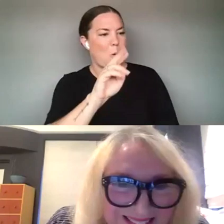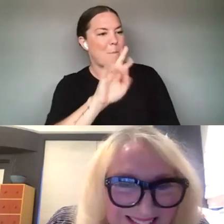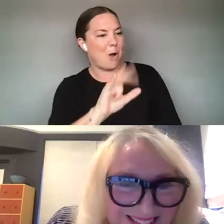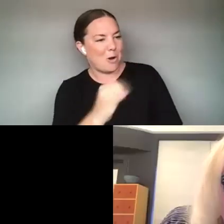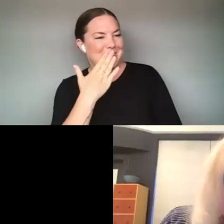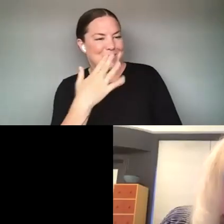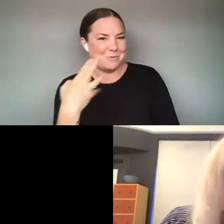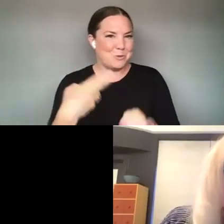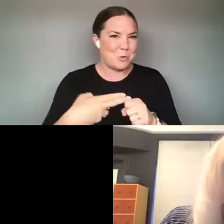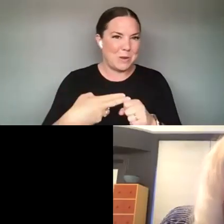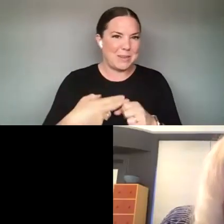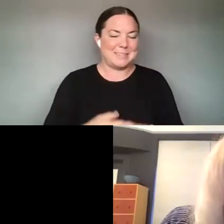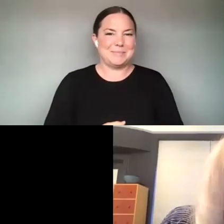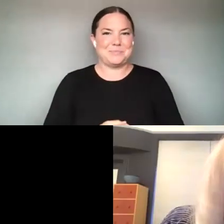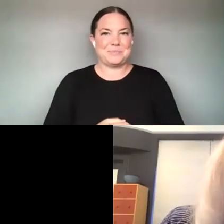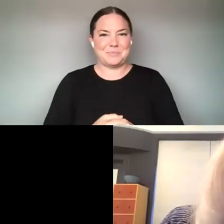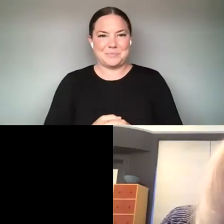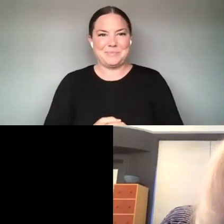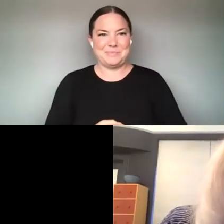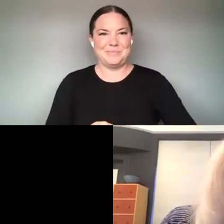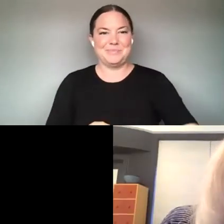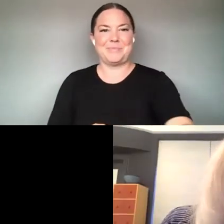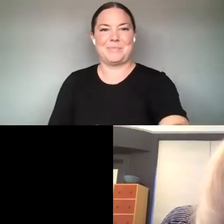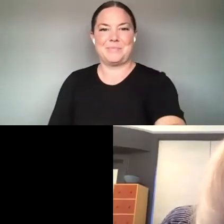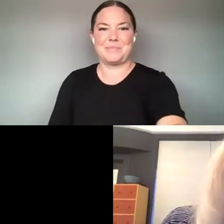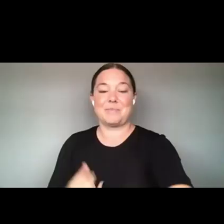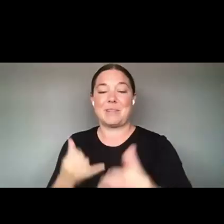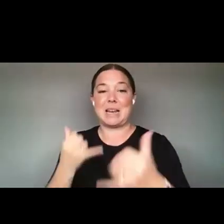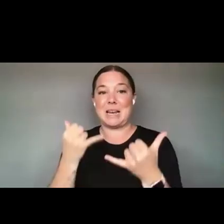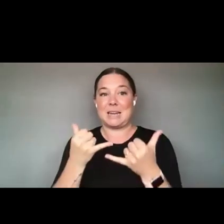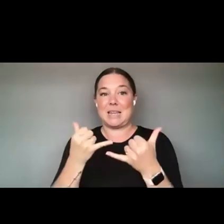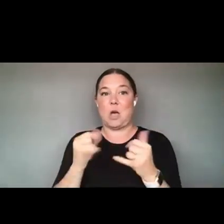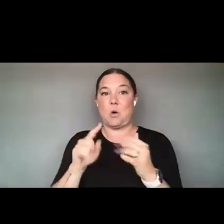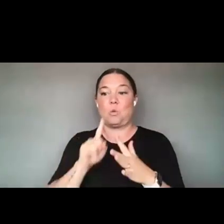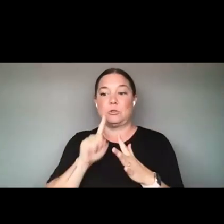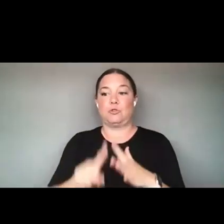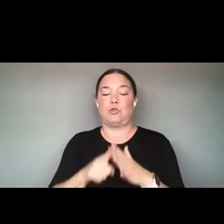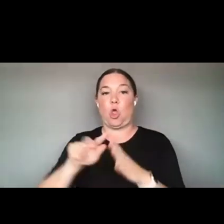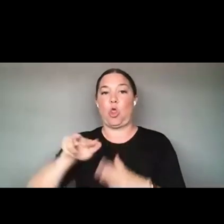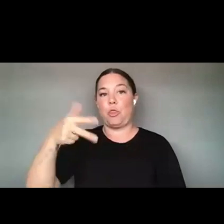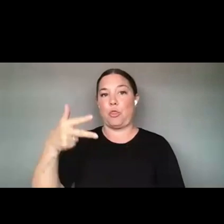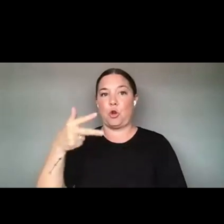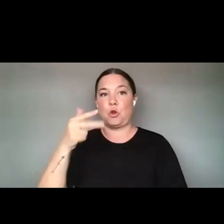AND SO NOW WE'RE GONNA, WE'RE GOING TO TRANSITION TO OUR THIRD CONVERSATION. THE THEME IS FUTURE AND